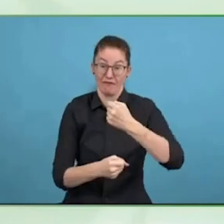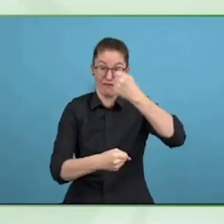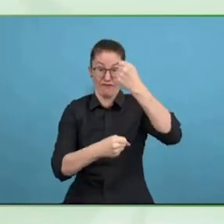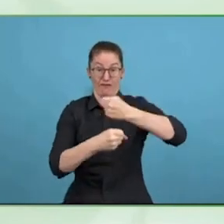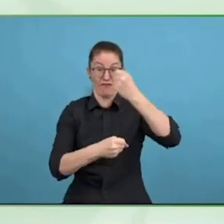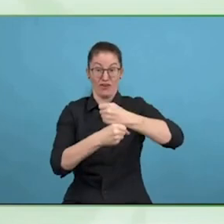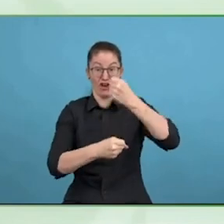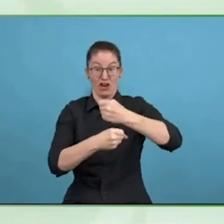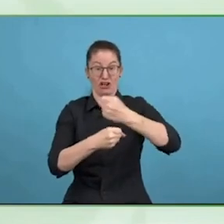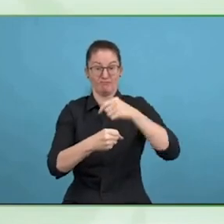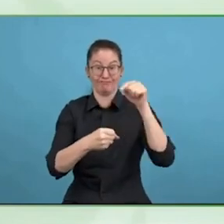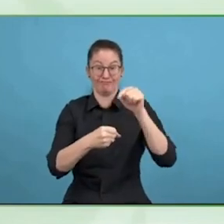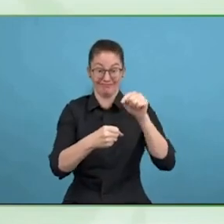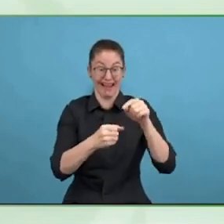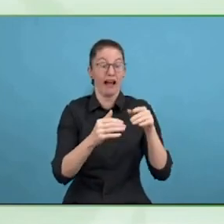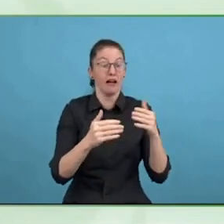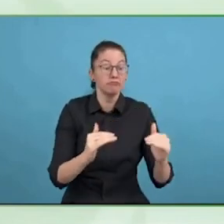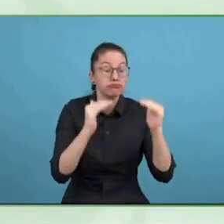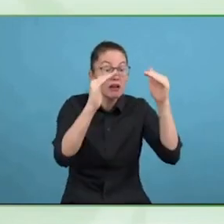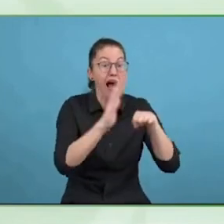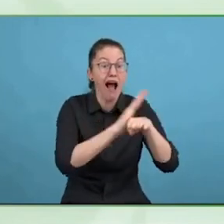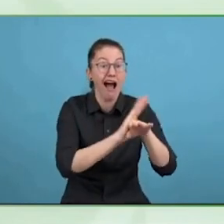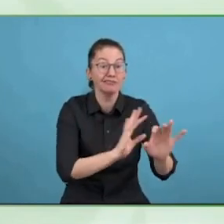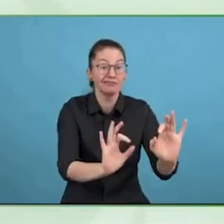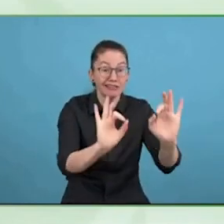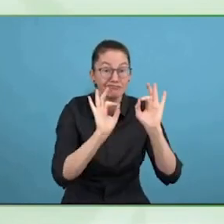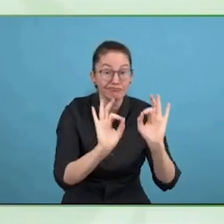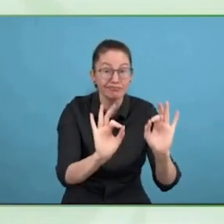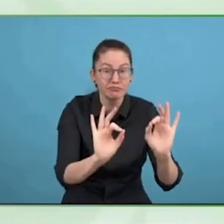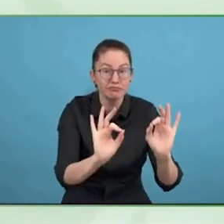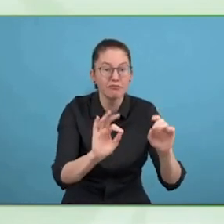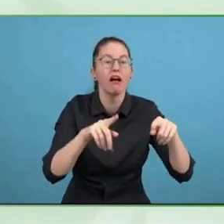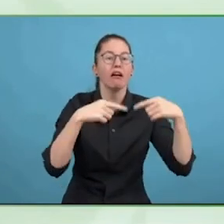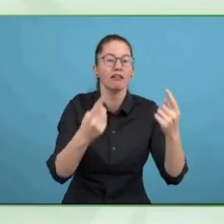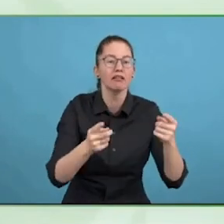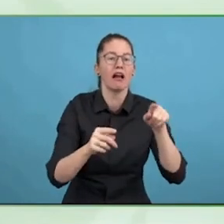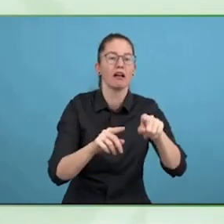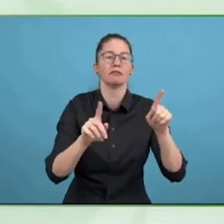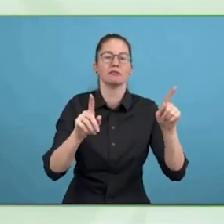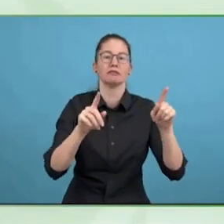about health, but it is also about their personal life, living a